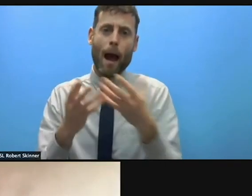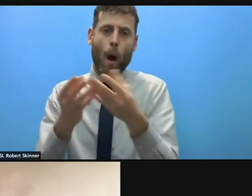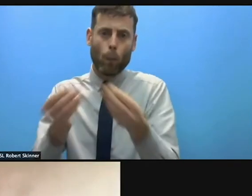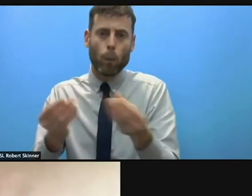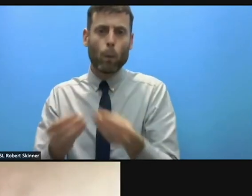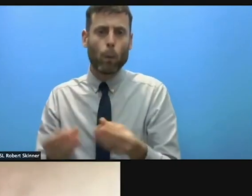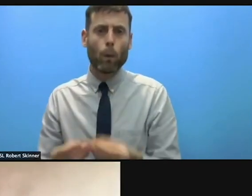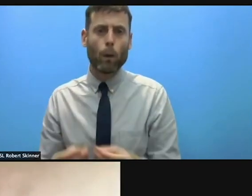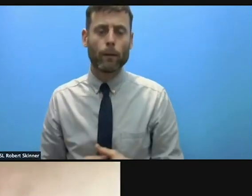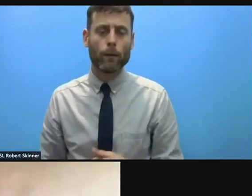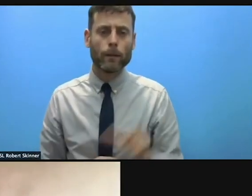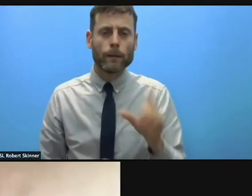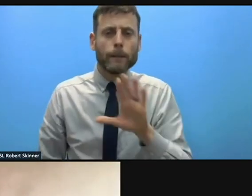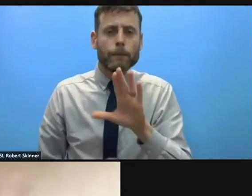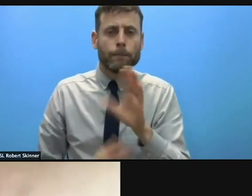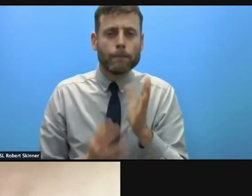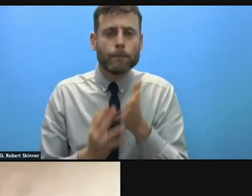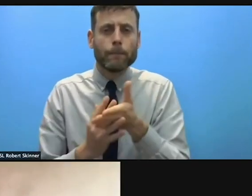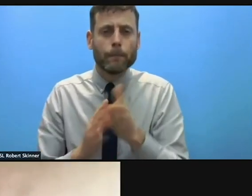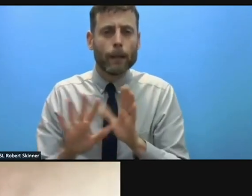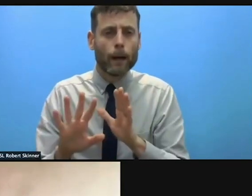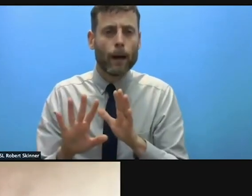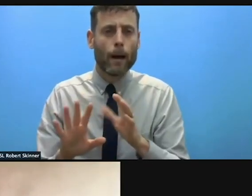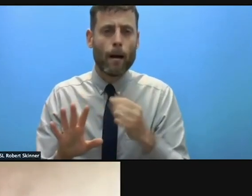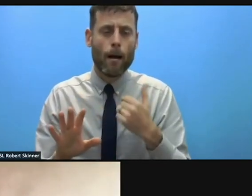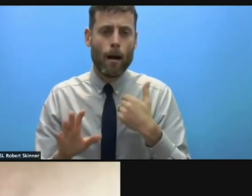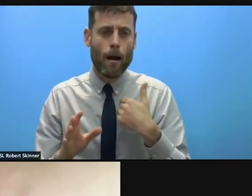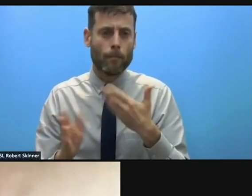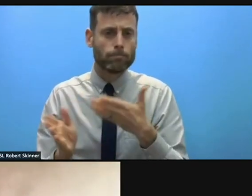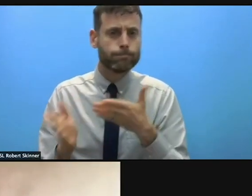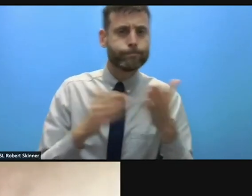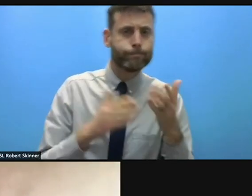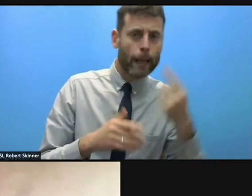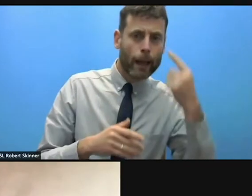you? I would like to come to the floor a bit. We've had quite a few questions, and there's